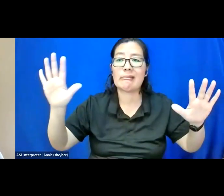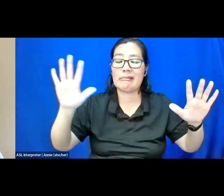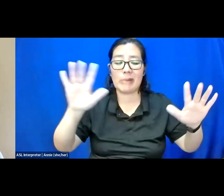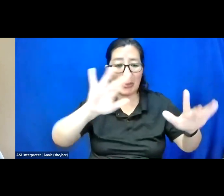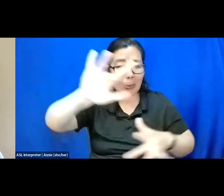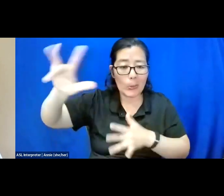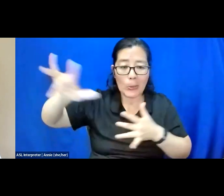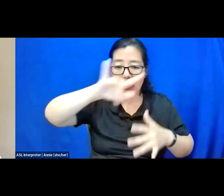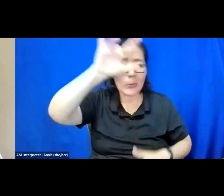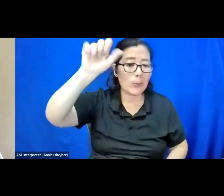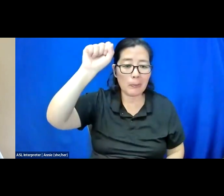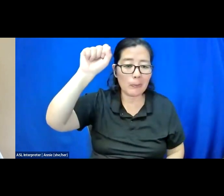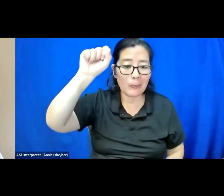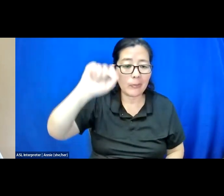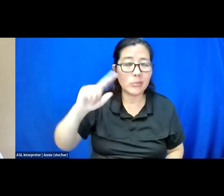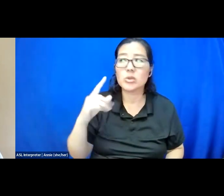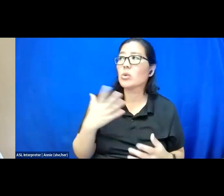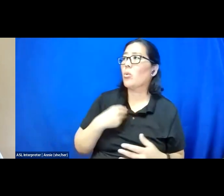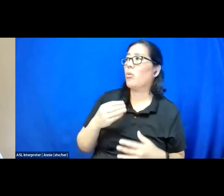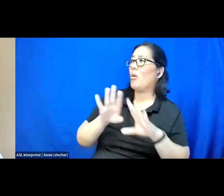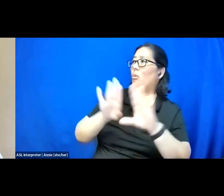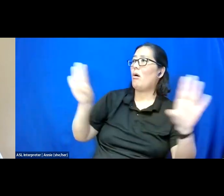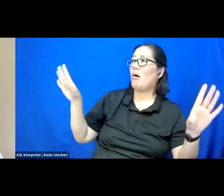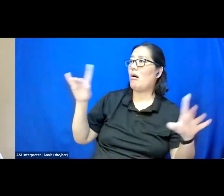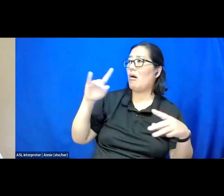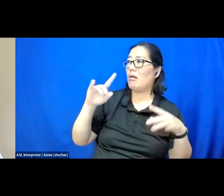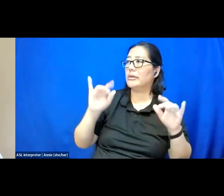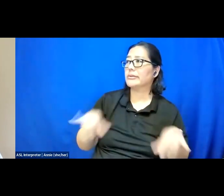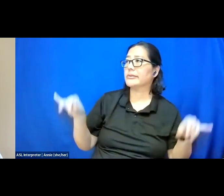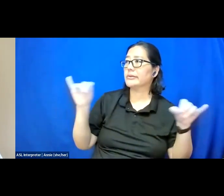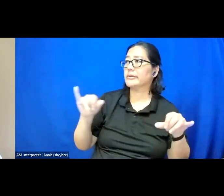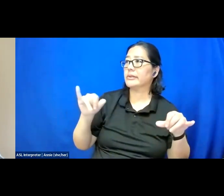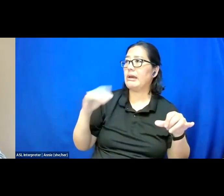So it's just white walls and these ticking fluorescent lights.